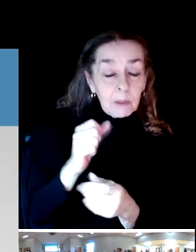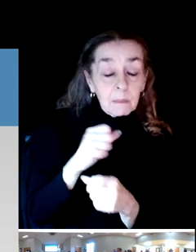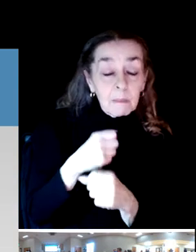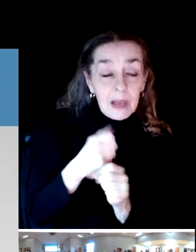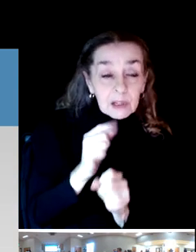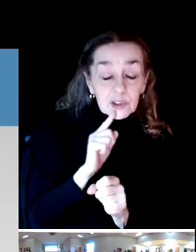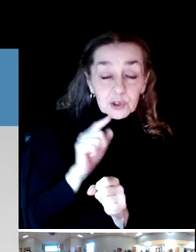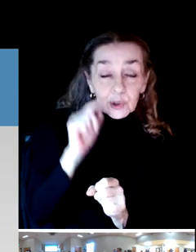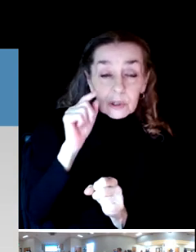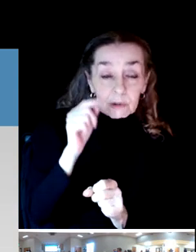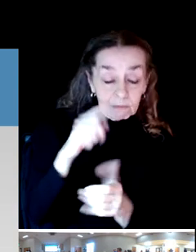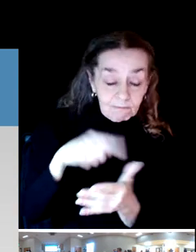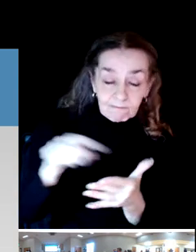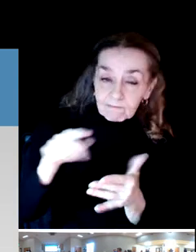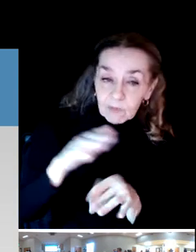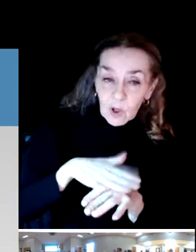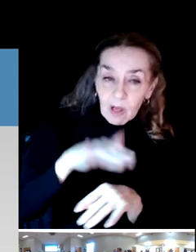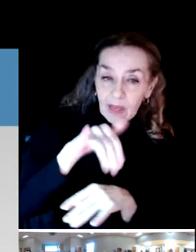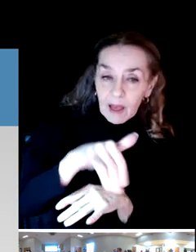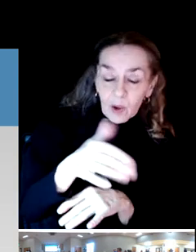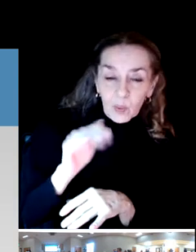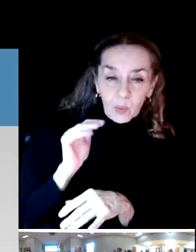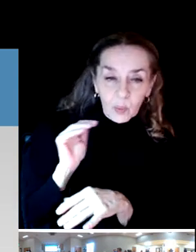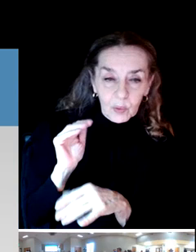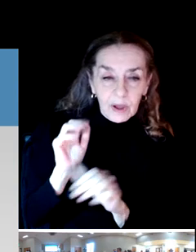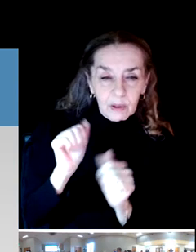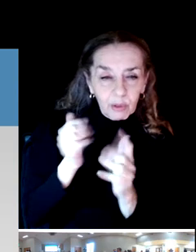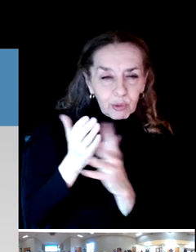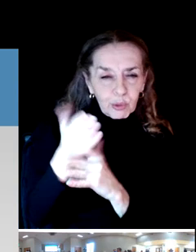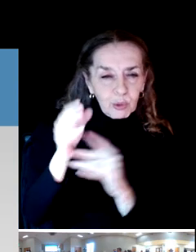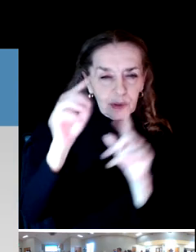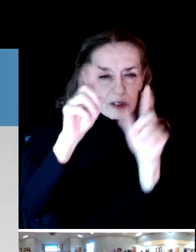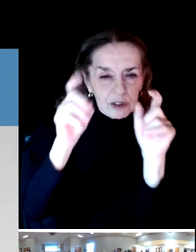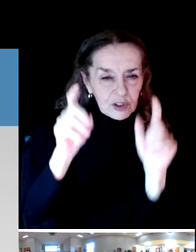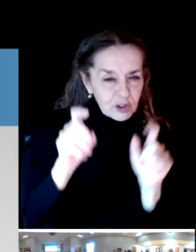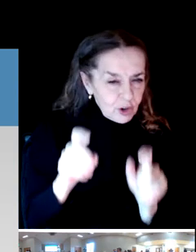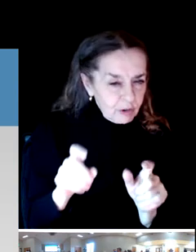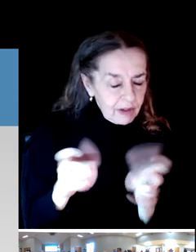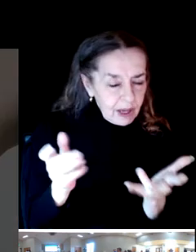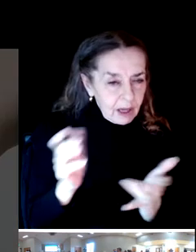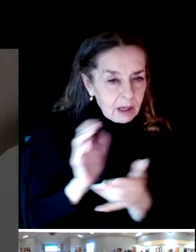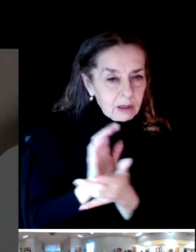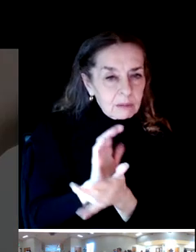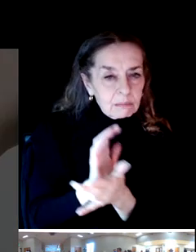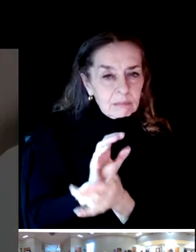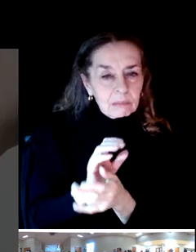And we have our ways through the survey, of really best understanding that.